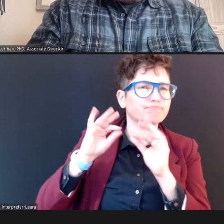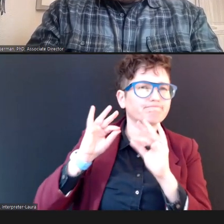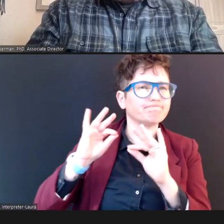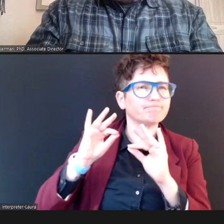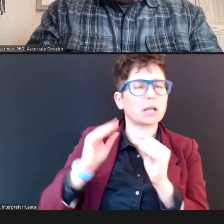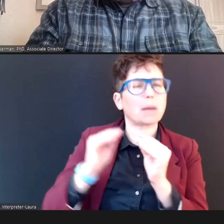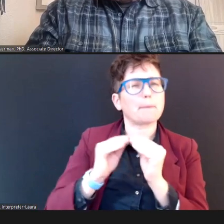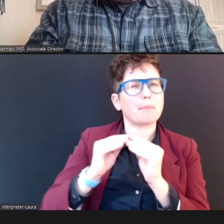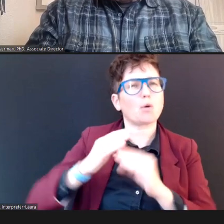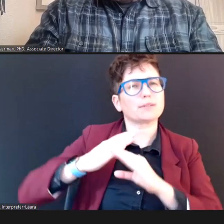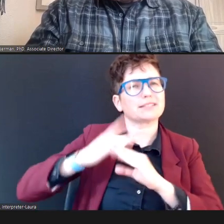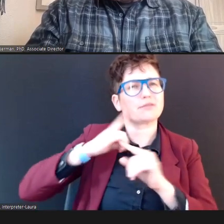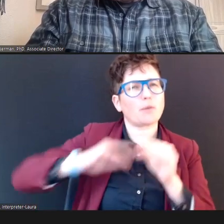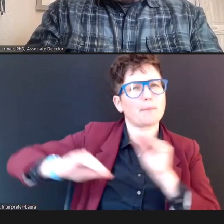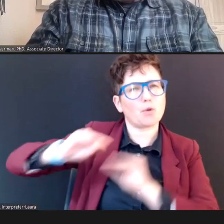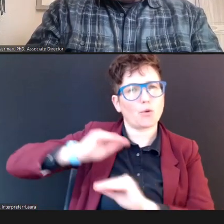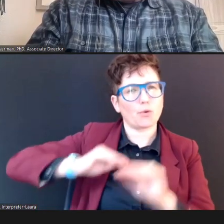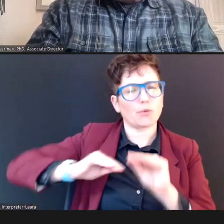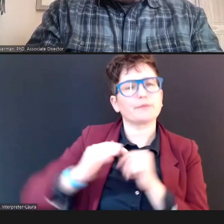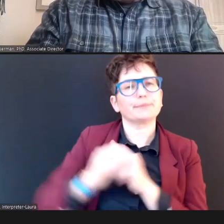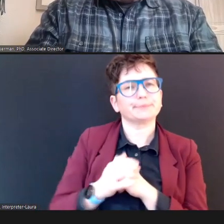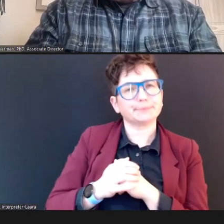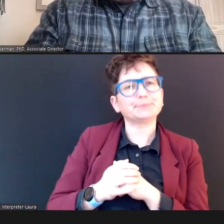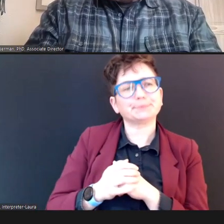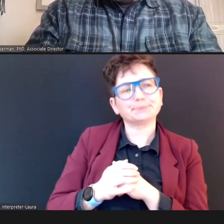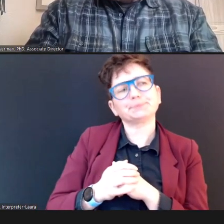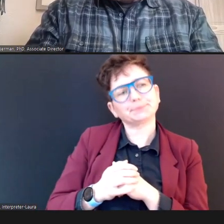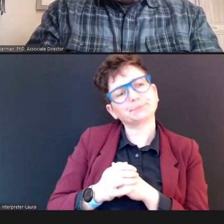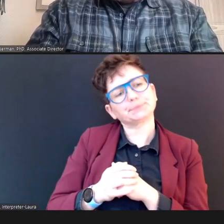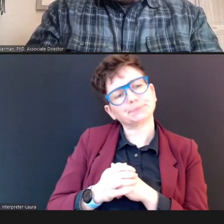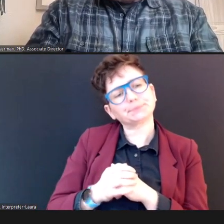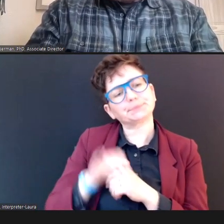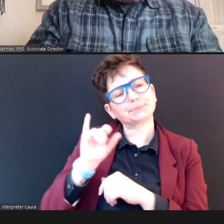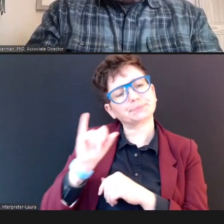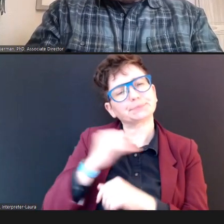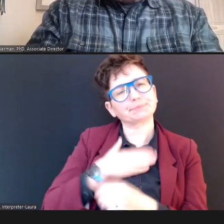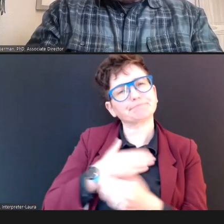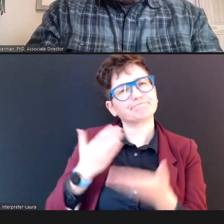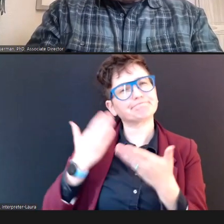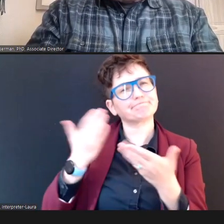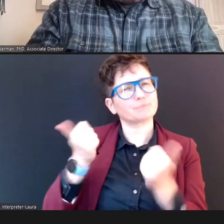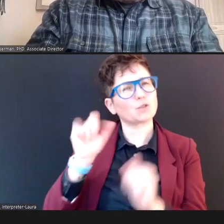and, so, I would try that first. (Pause), DR.